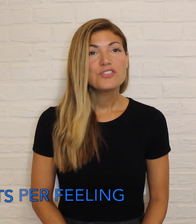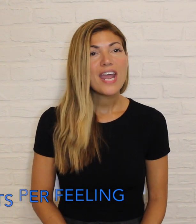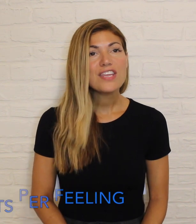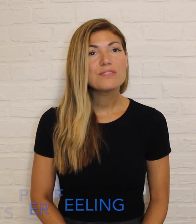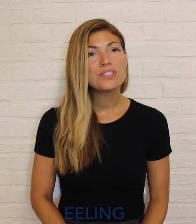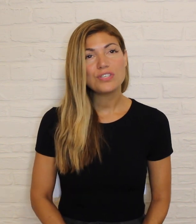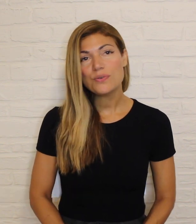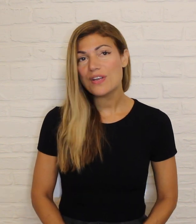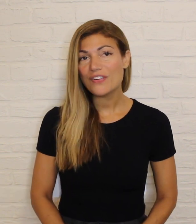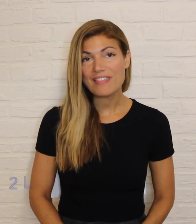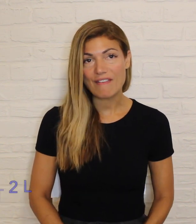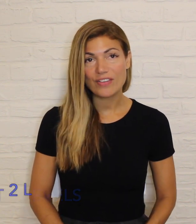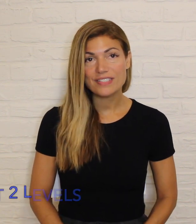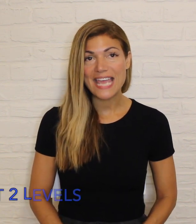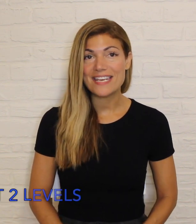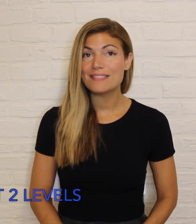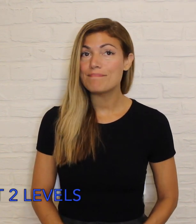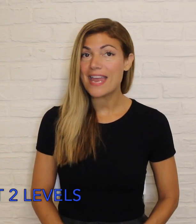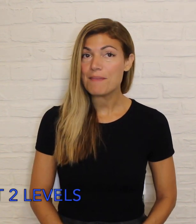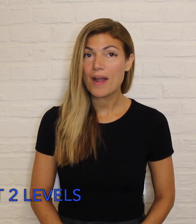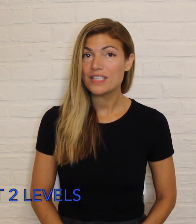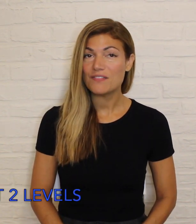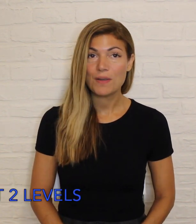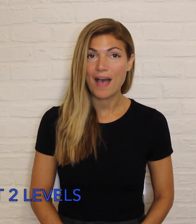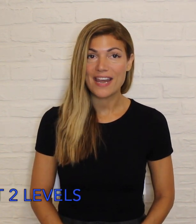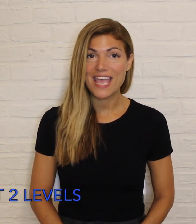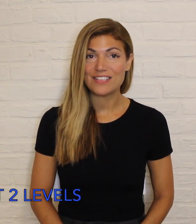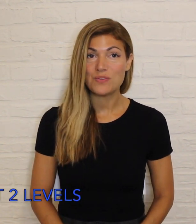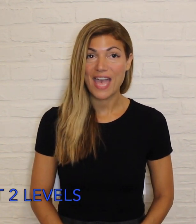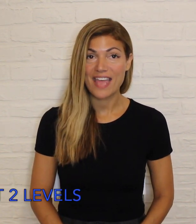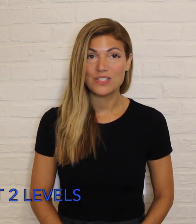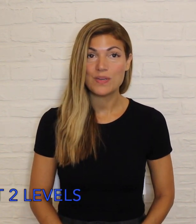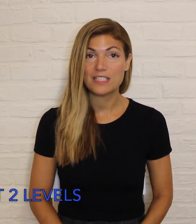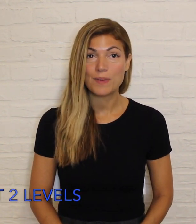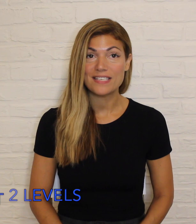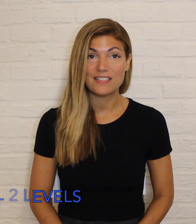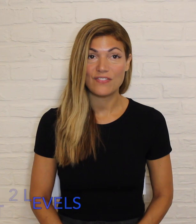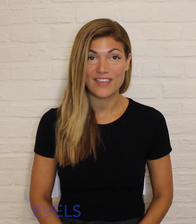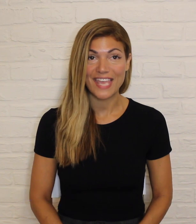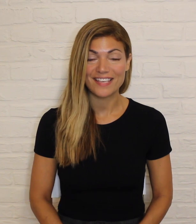Try to use two different levels, and as many parts of your body, as you can to express the feelings.